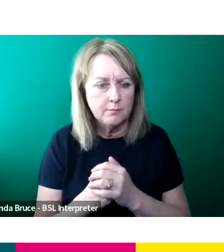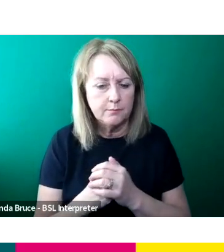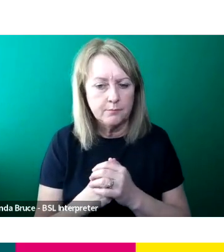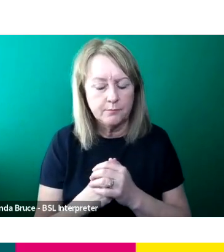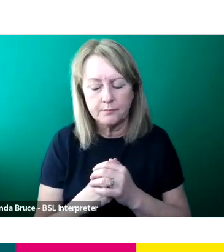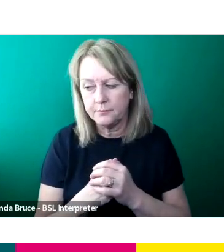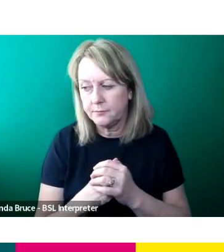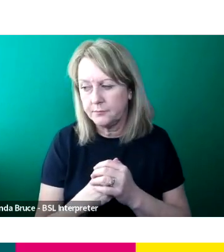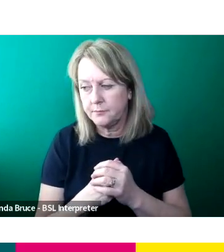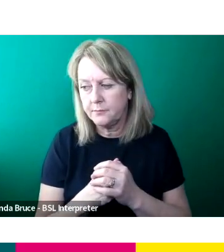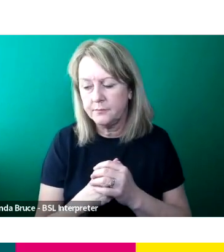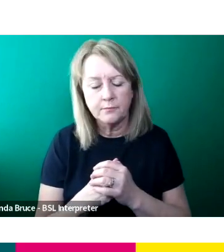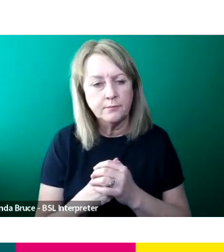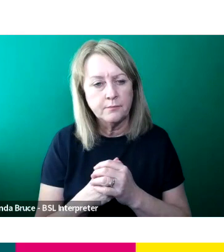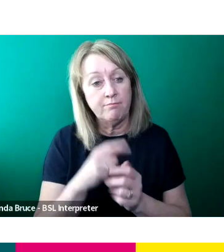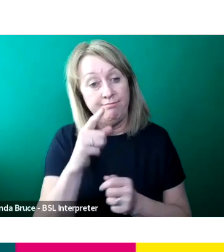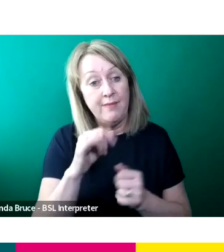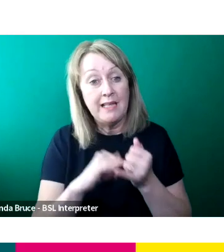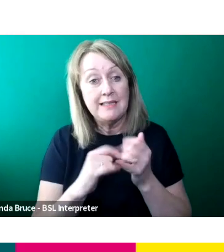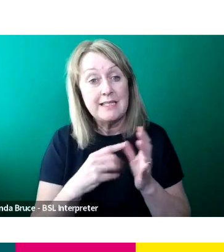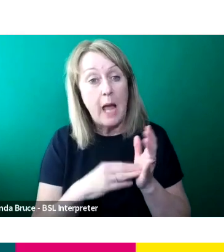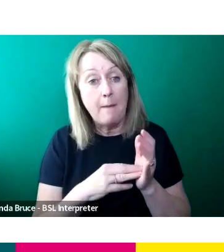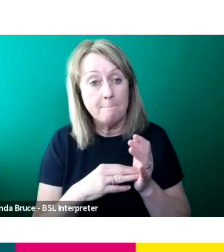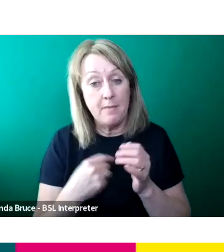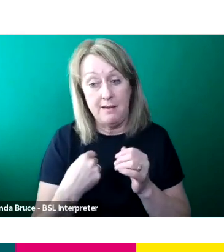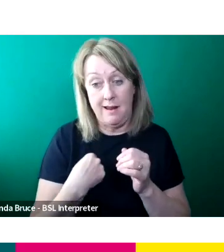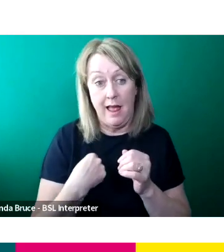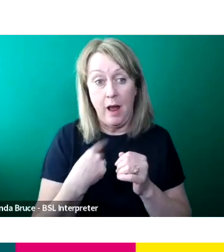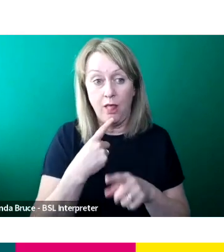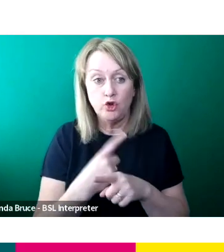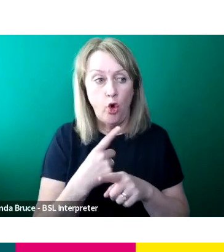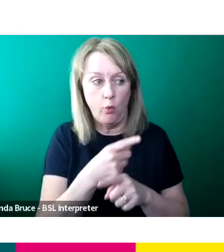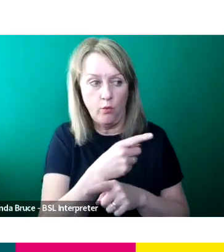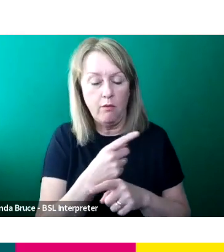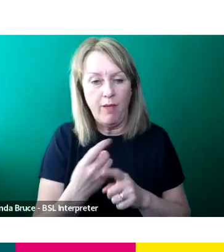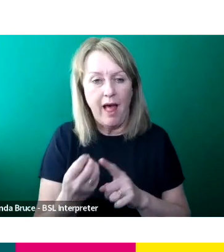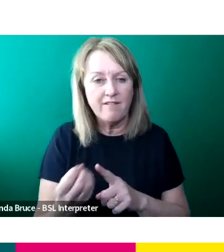So Sam and I just going to talk you through a few of the slides that we've, we've got prepared.